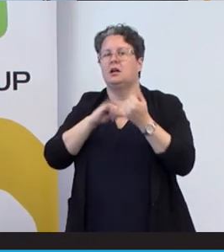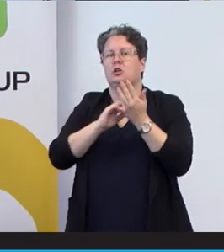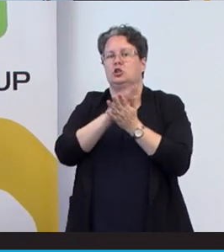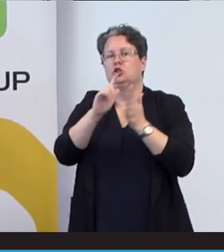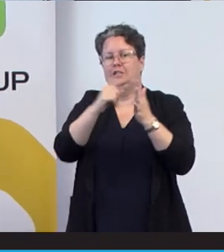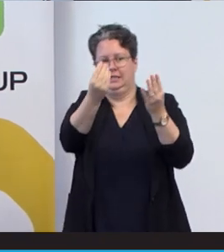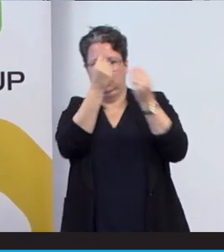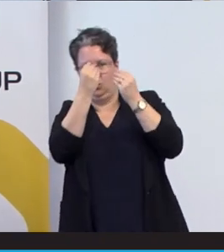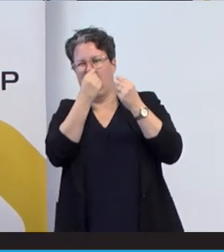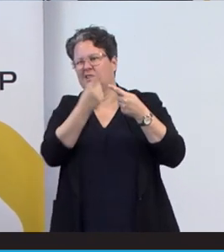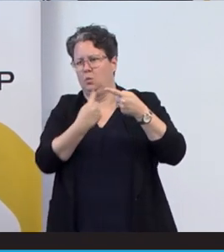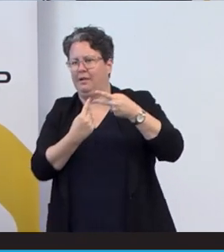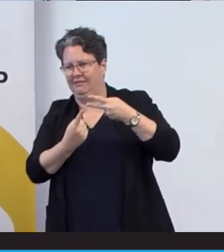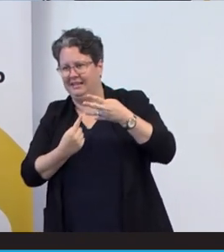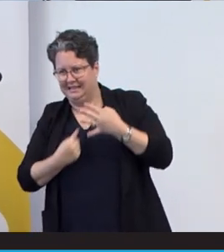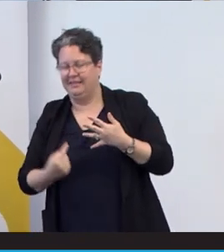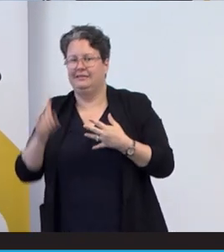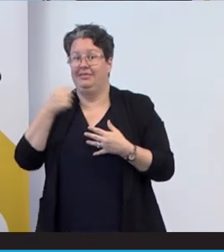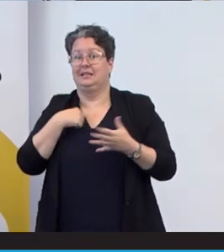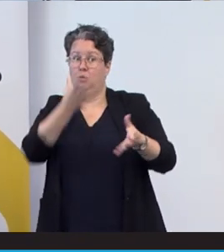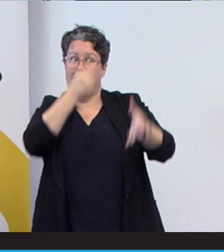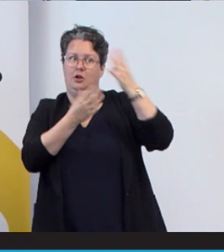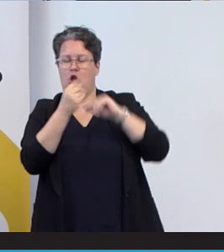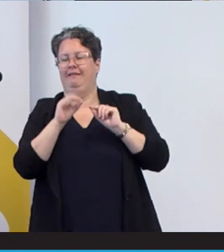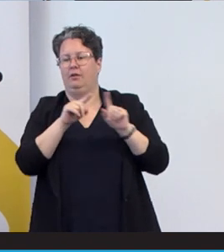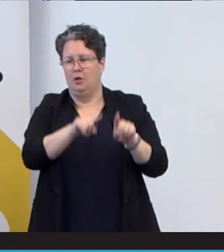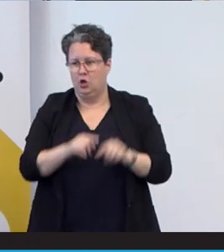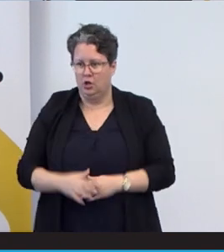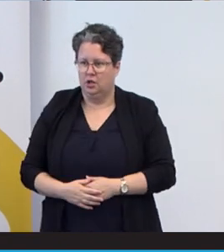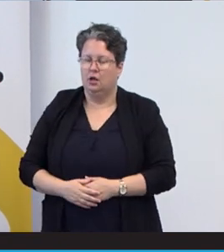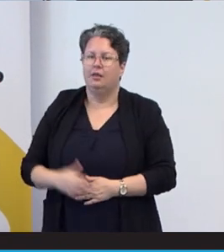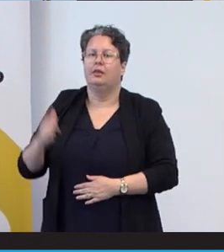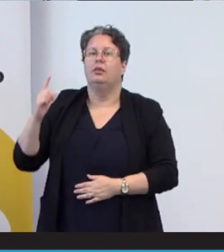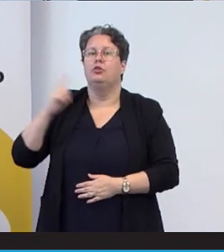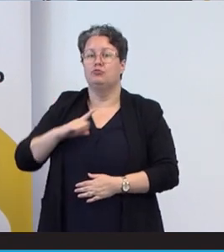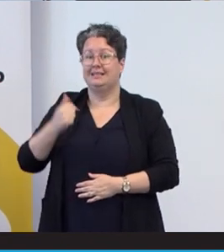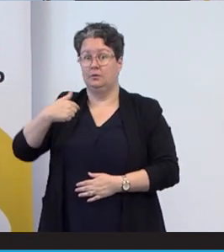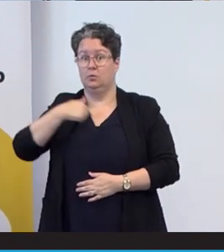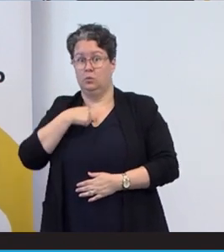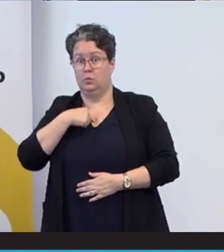all these things and and that's what I'm learning and the reason why we put it in their perspective